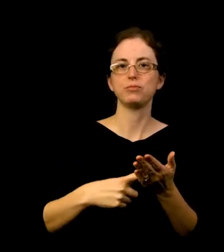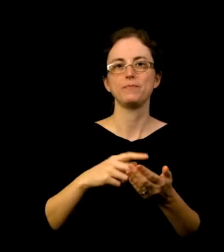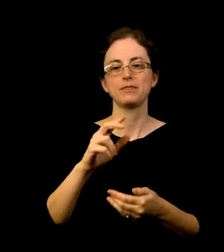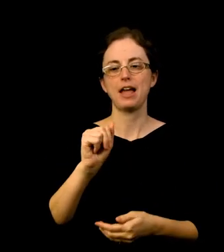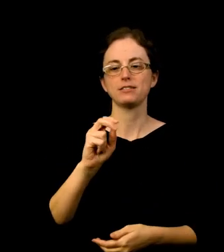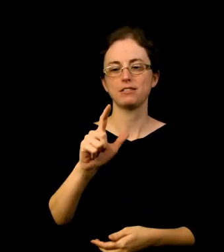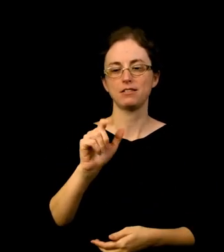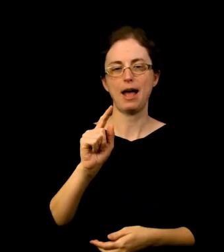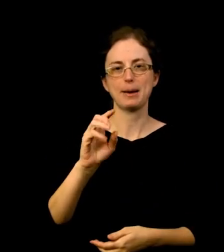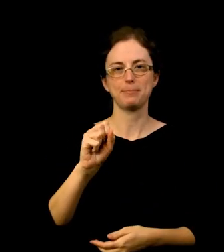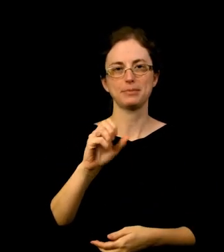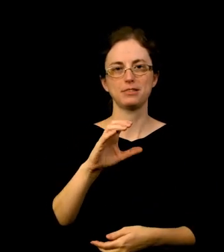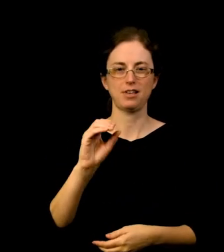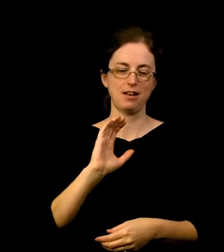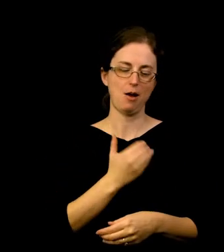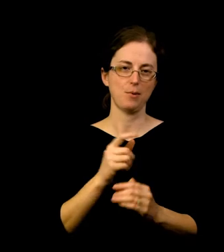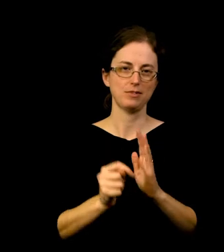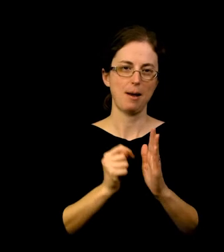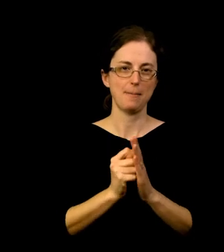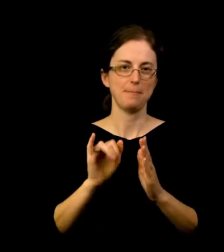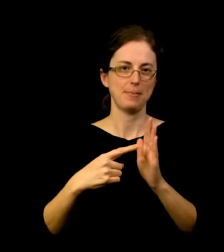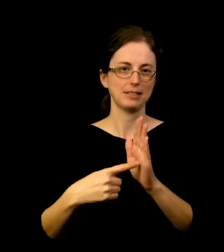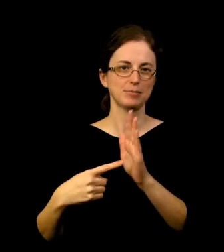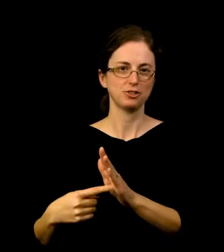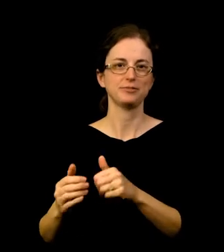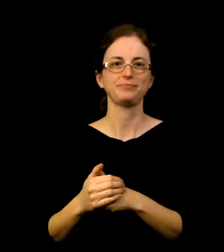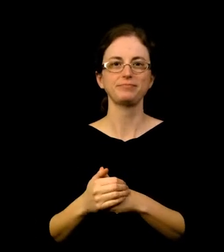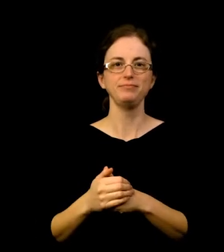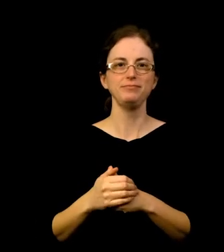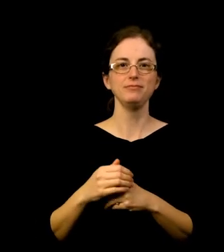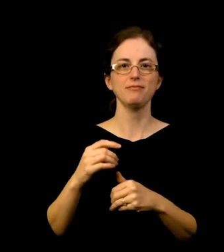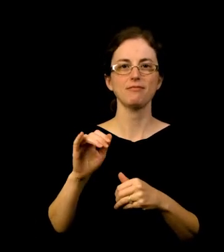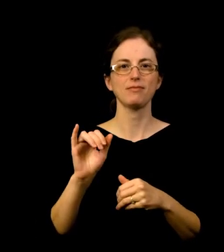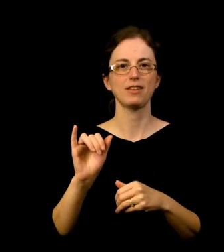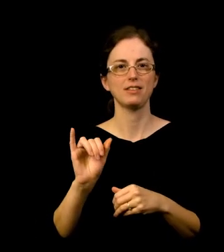Claiming Connection: Cultivating a Relationship with Place as Disabled Artists was wonderful.